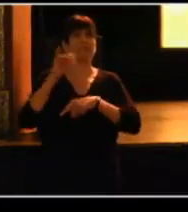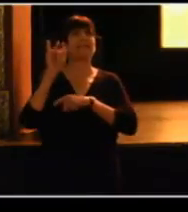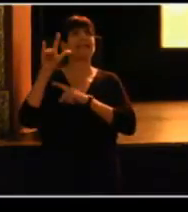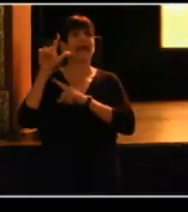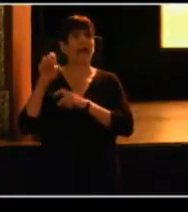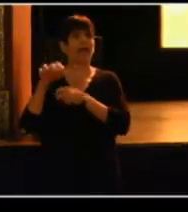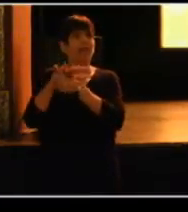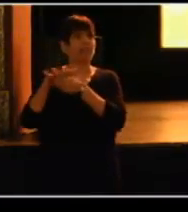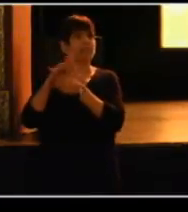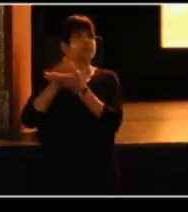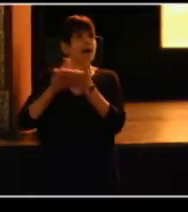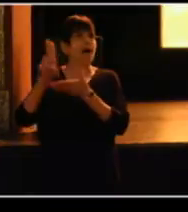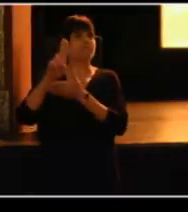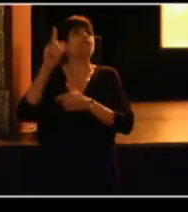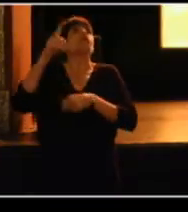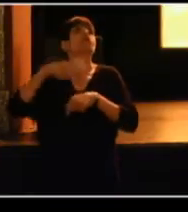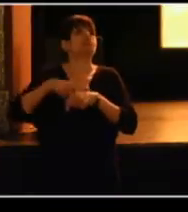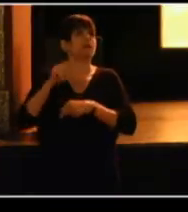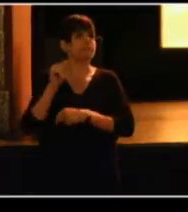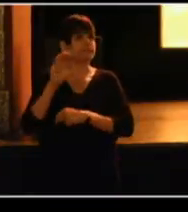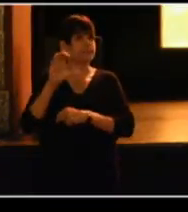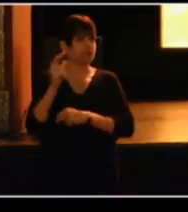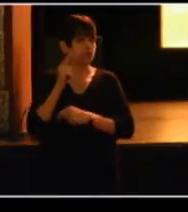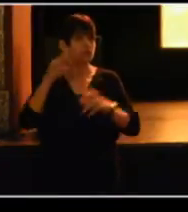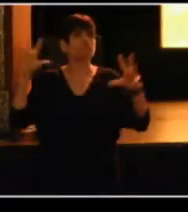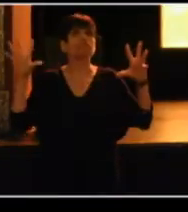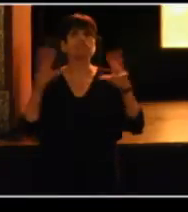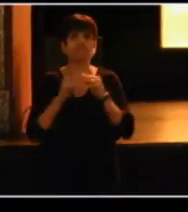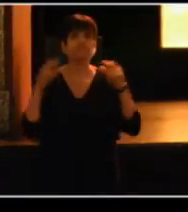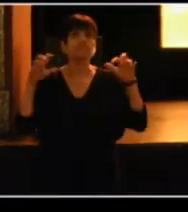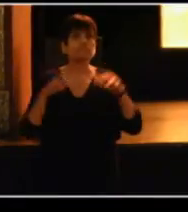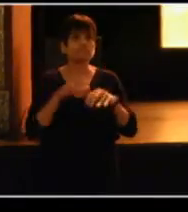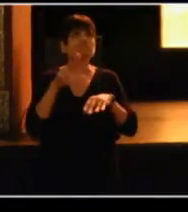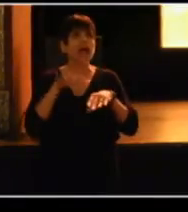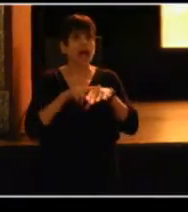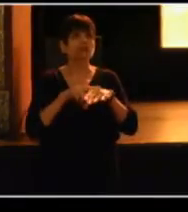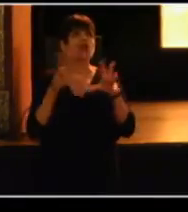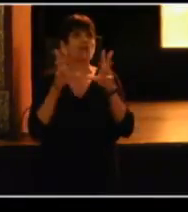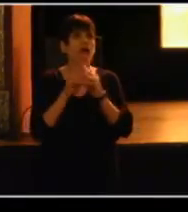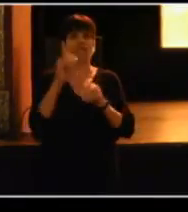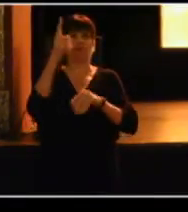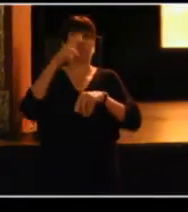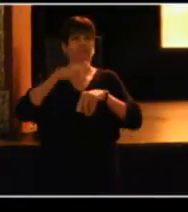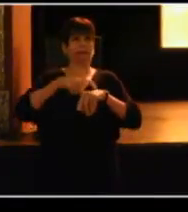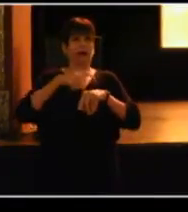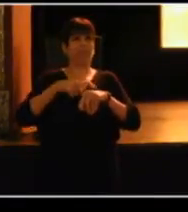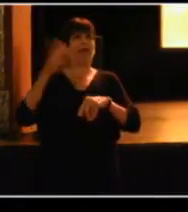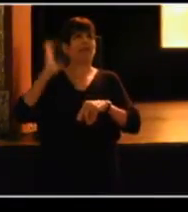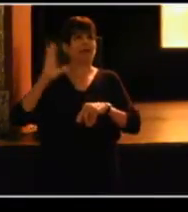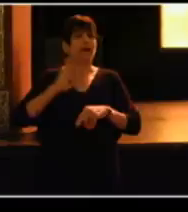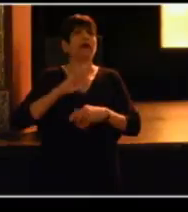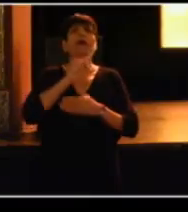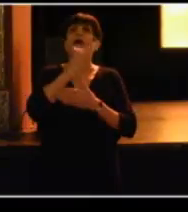for the very first TCG's National Conference. At that time, their discussions ranged from artistic policy